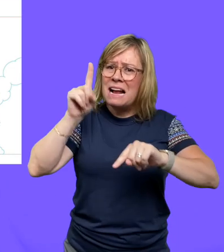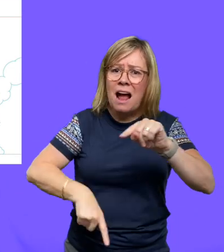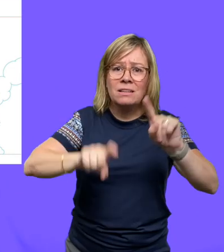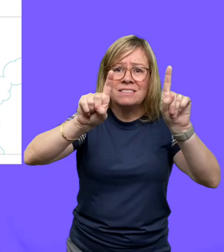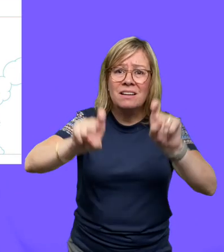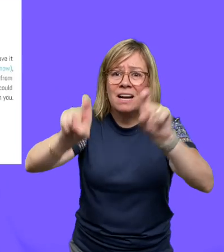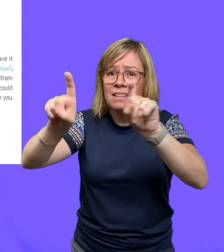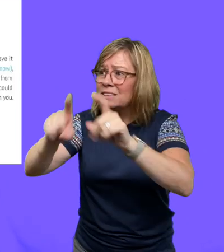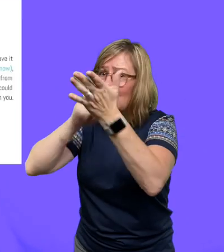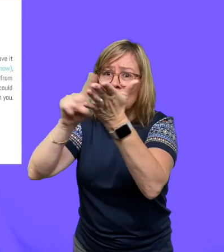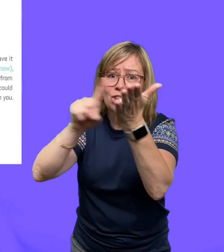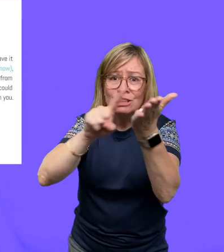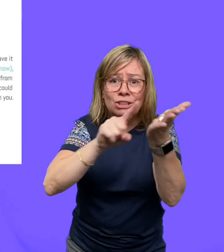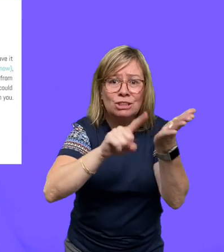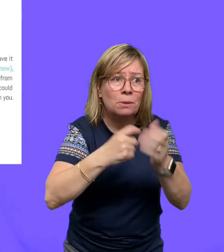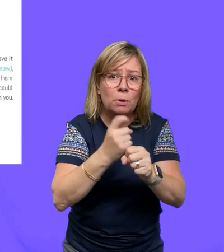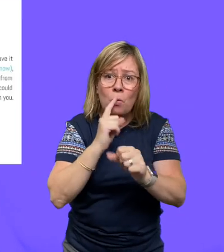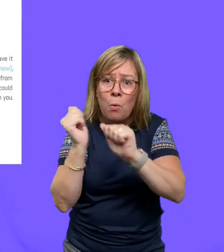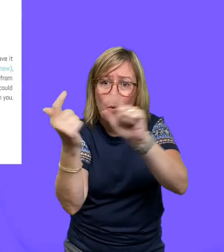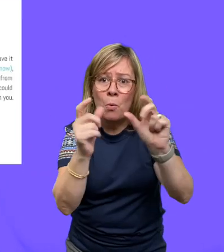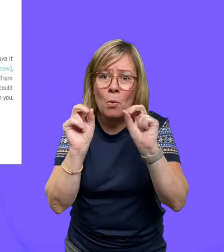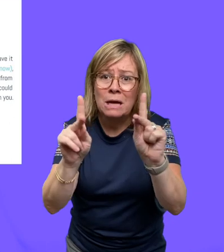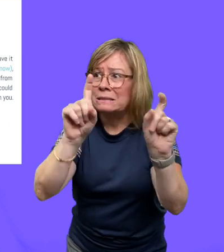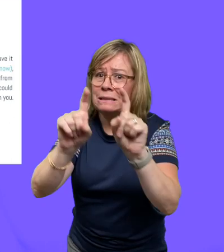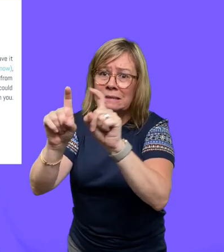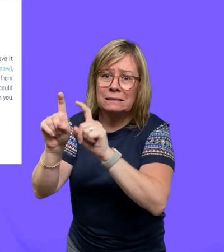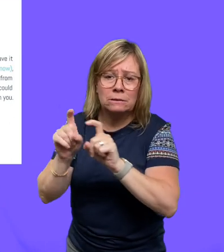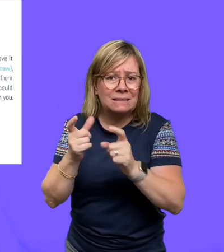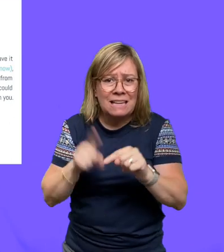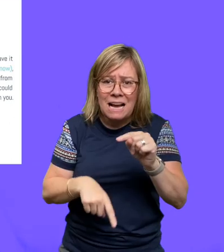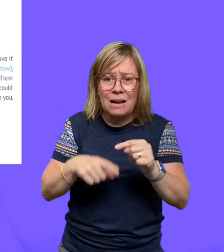are unable to test everyone because of how quickly the coronavirus is